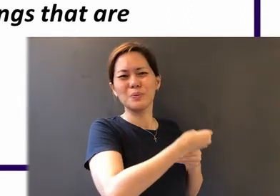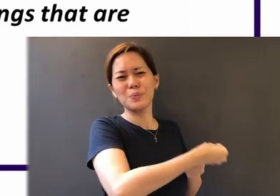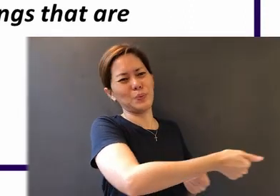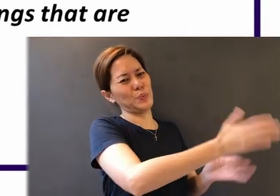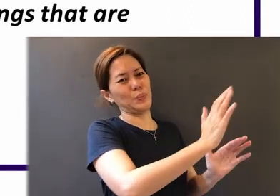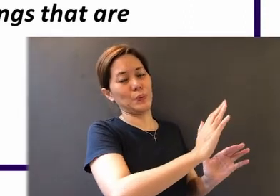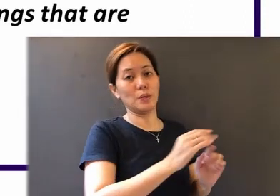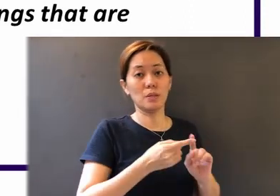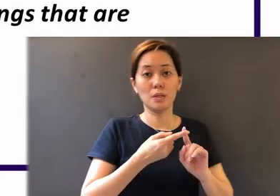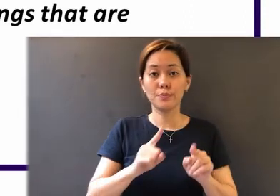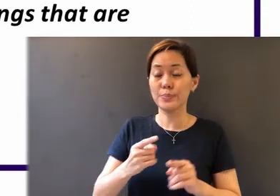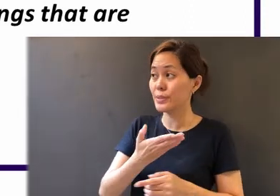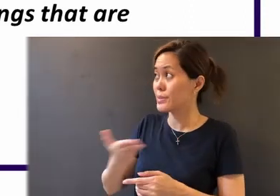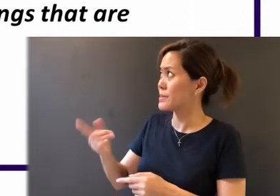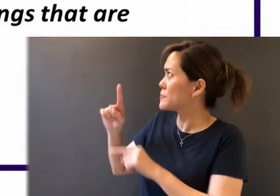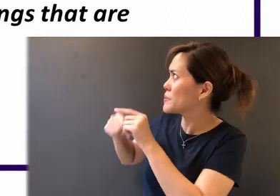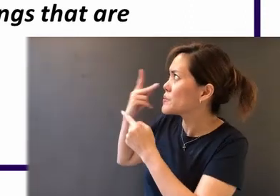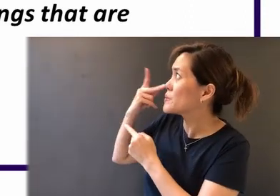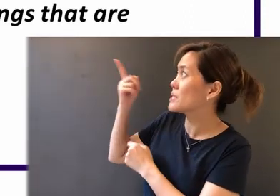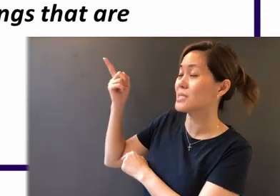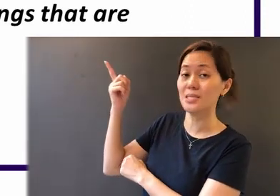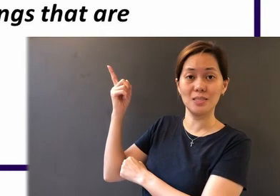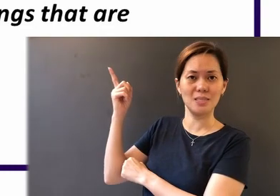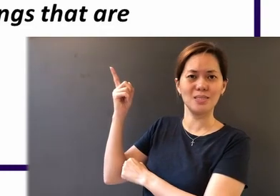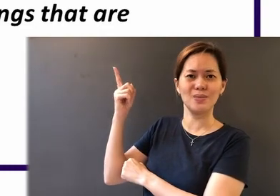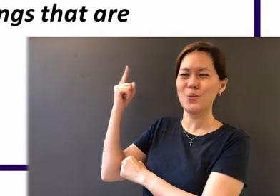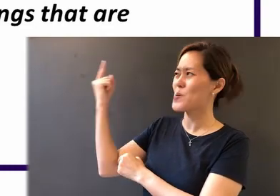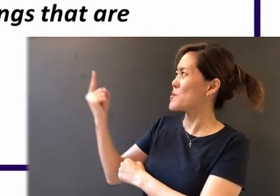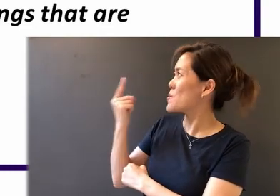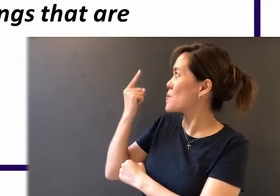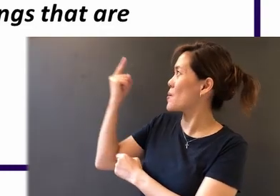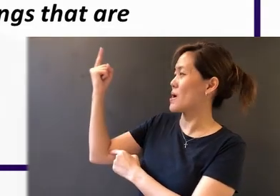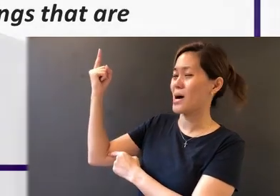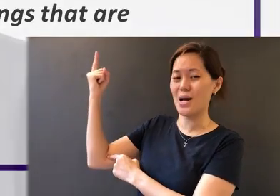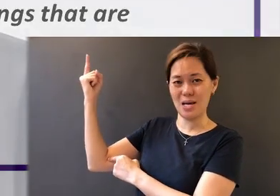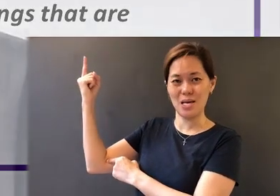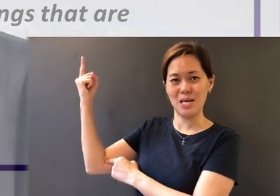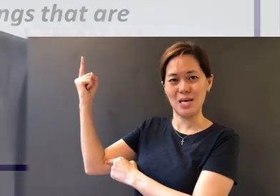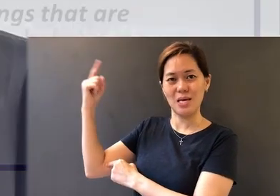but the things that are unseen are eternal."